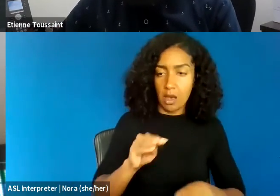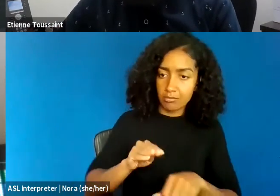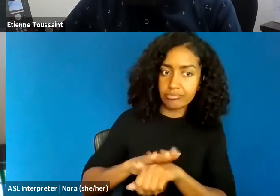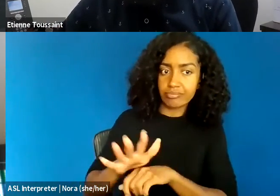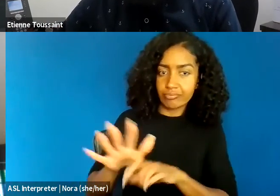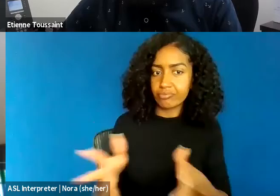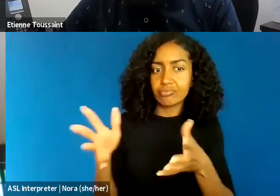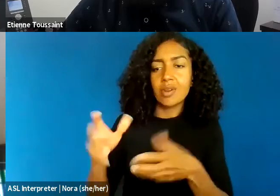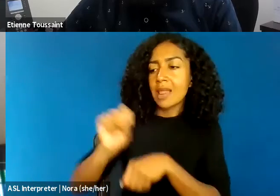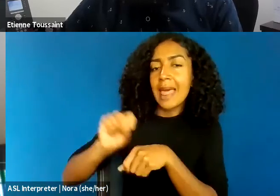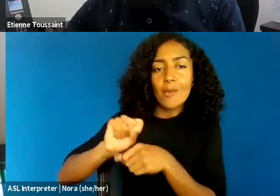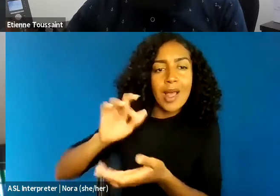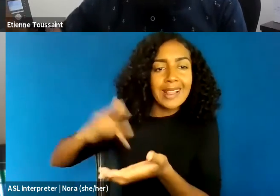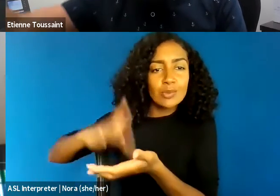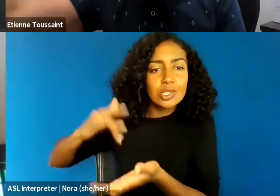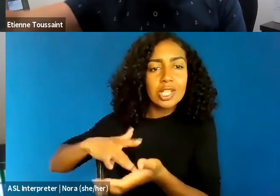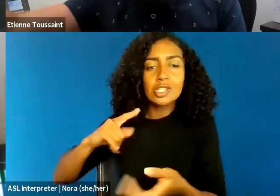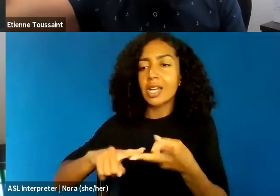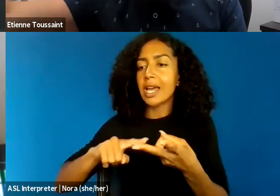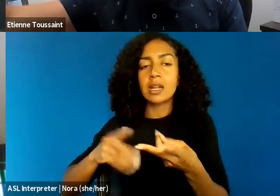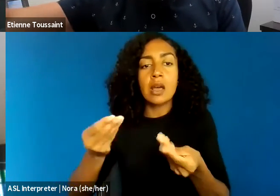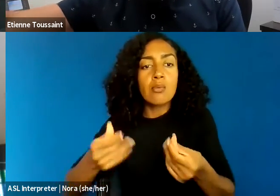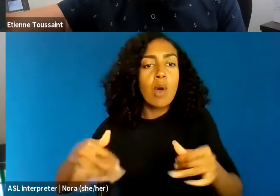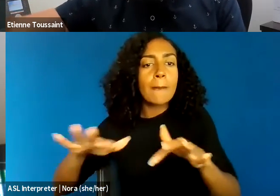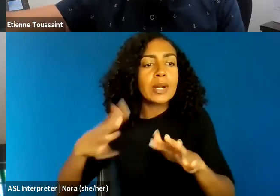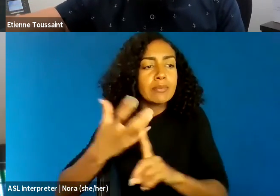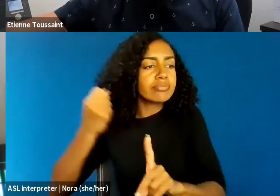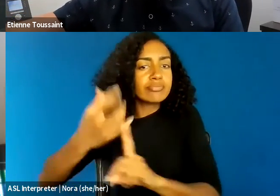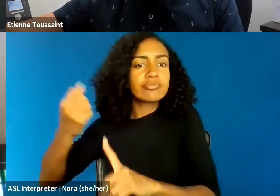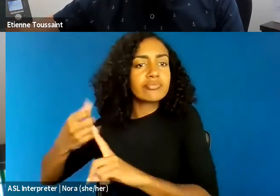modes of property expropriation in subordinated communities,